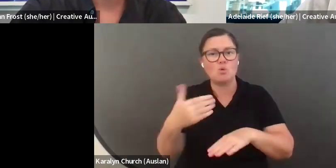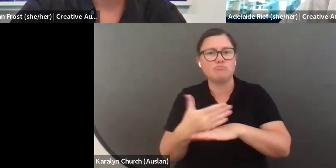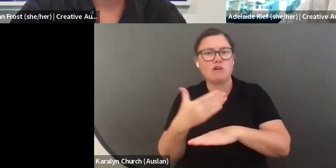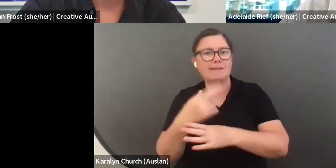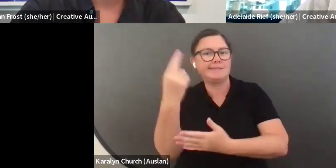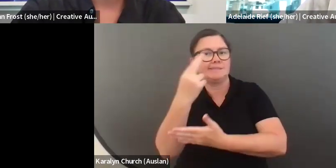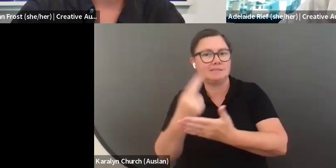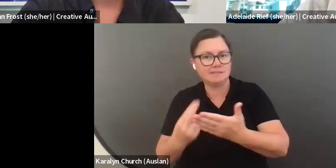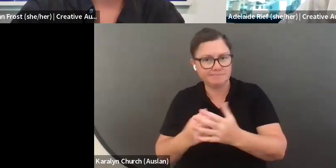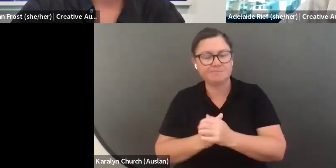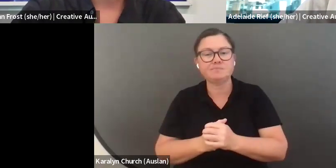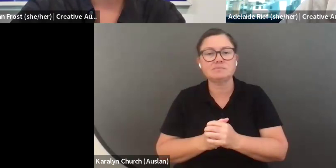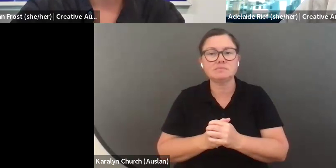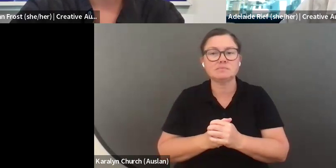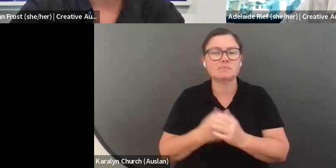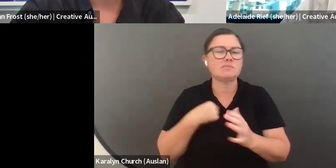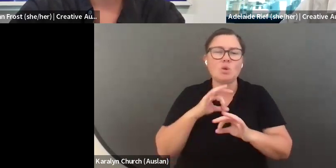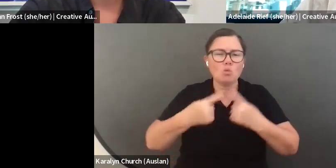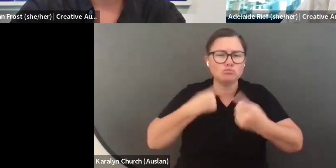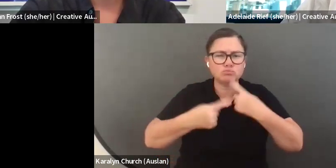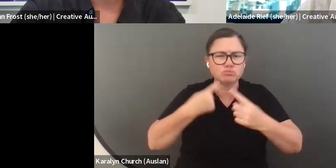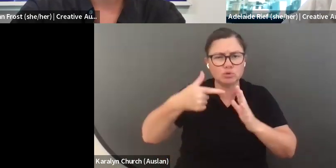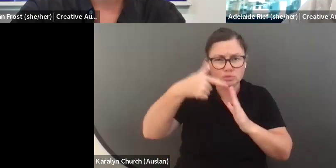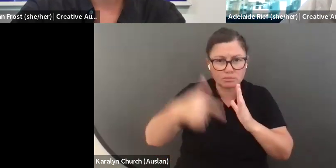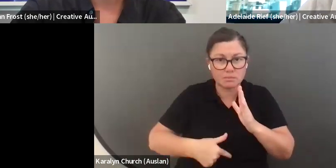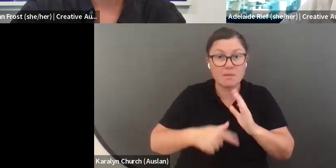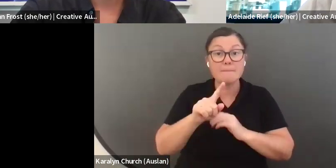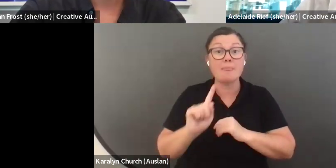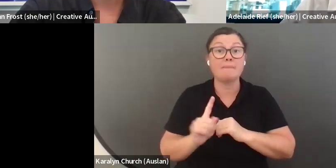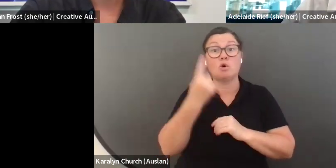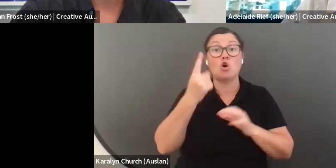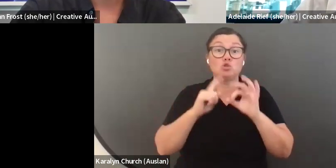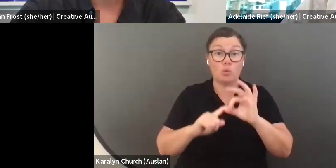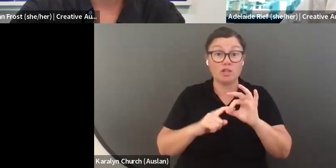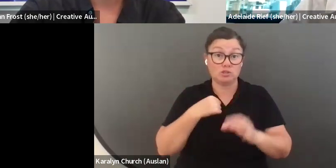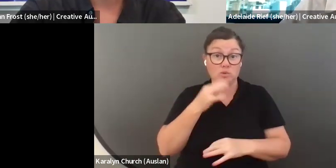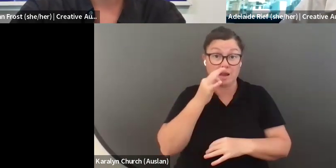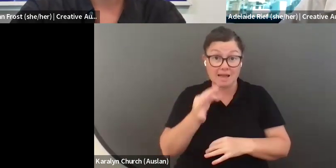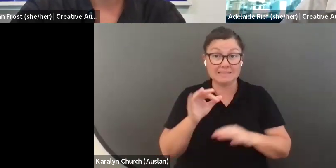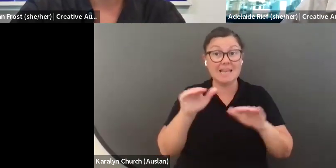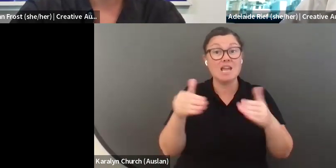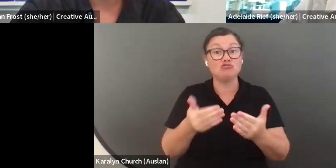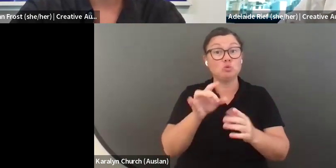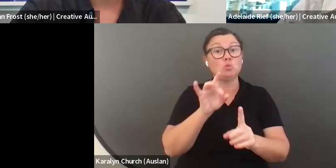about how we can make the support available to you. The next section of application form is the big question is where we